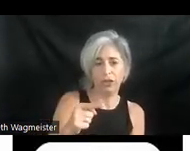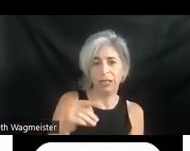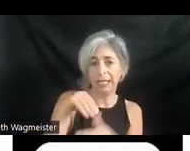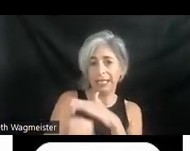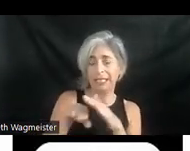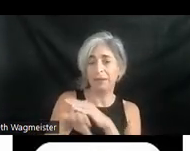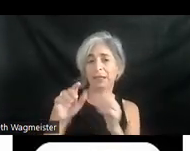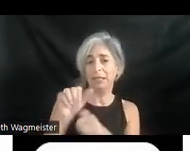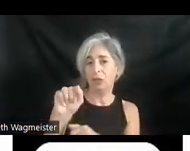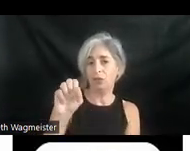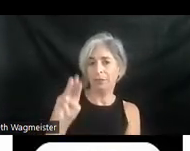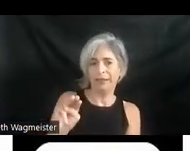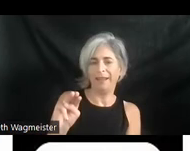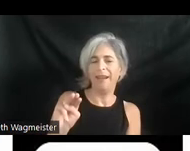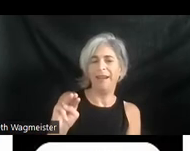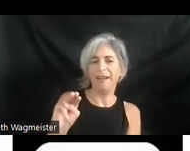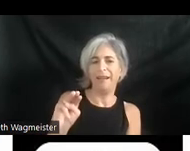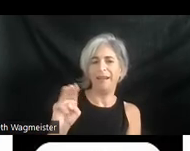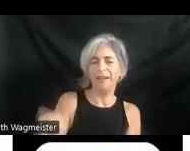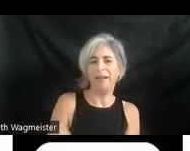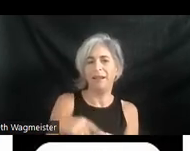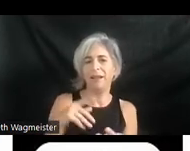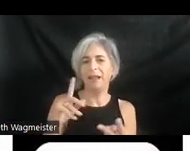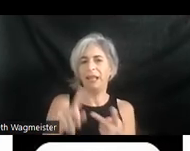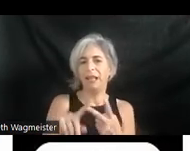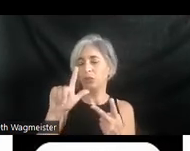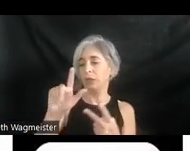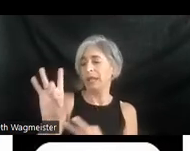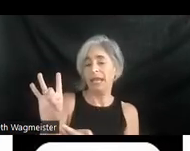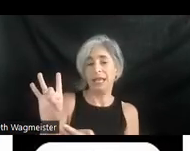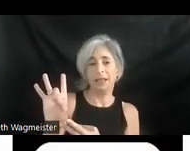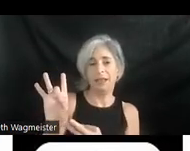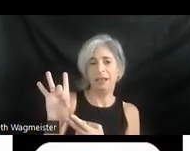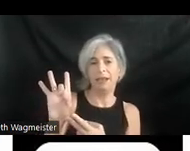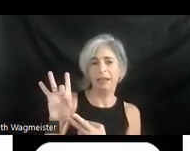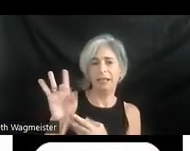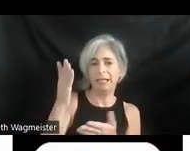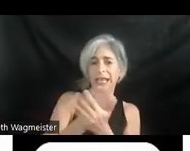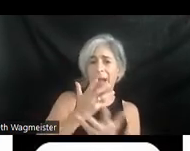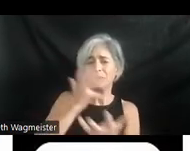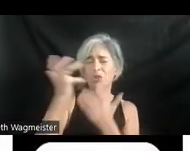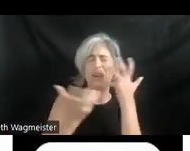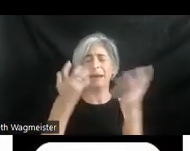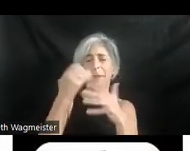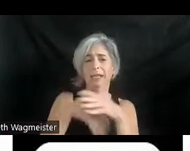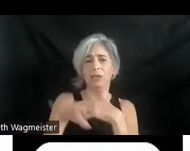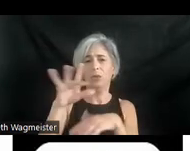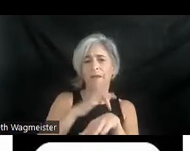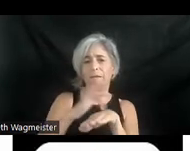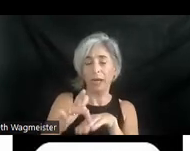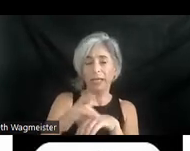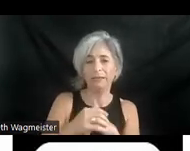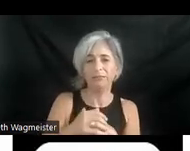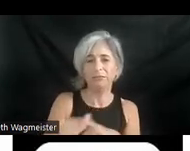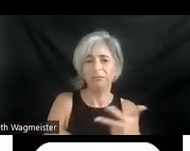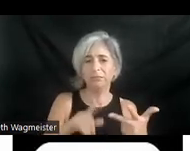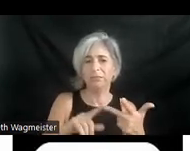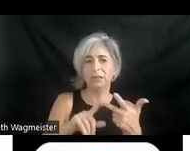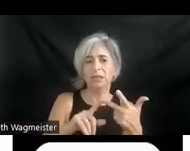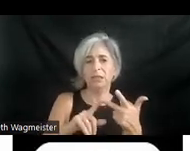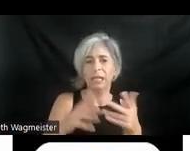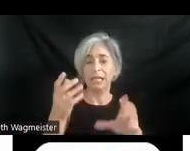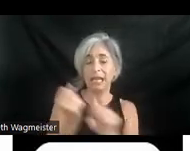of Social Media. June 28th, Stop Screaming Into the Void. Getting accessibility ideas